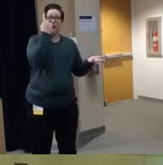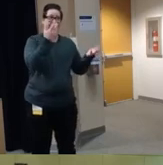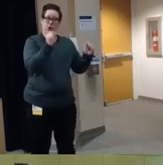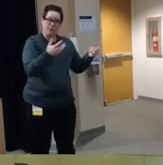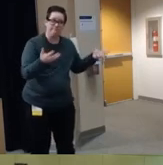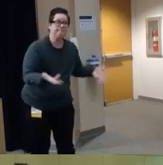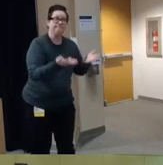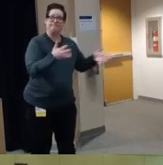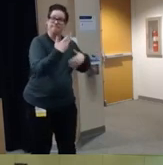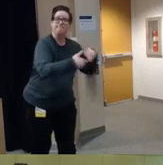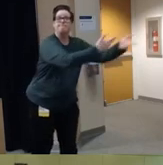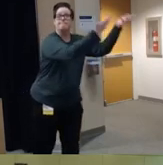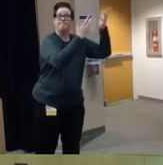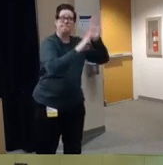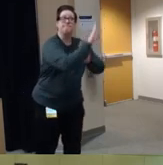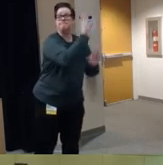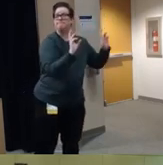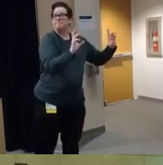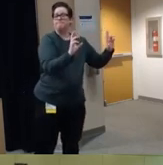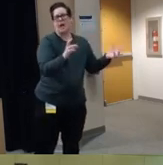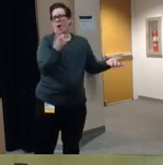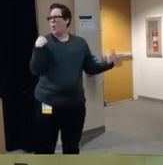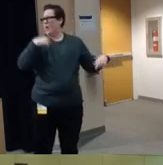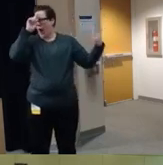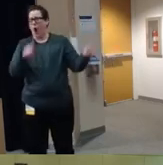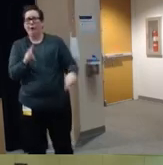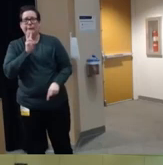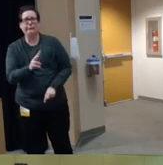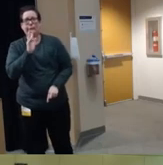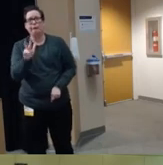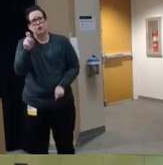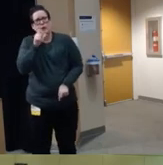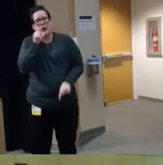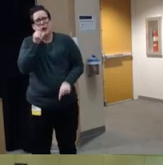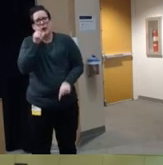it you know I think we can all agree that toddlers shouldn't be able to shoot Firearms um and so you